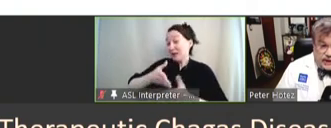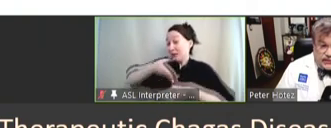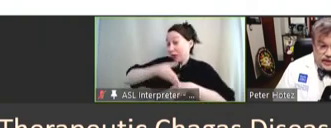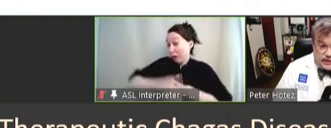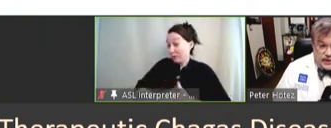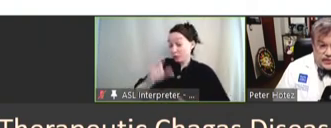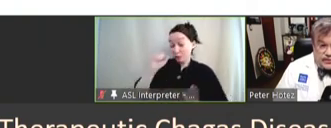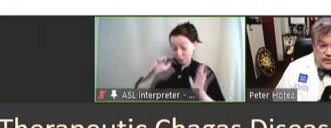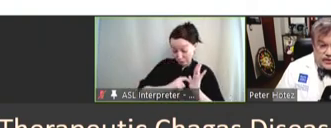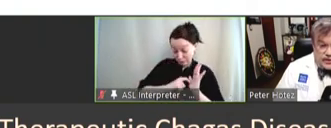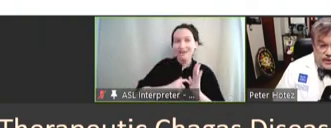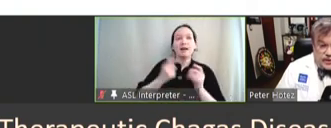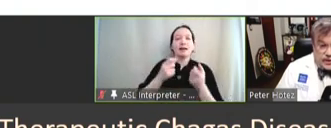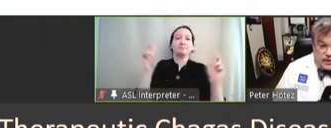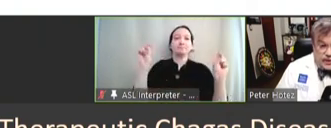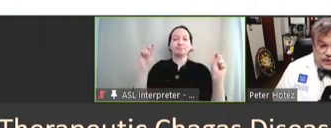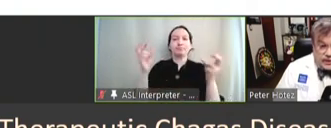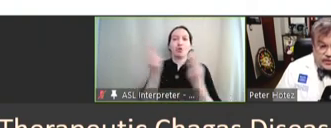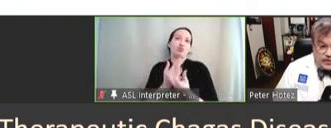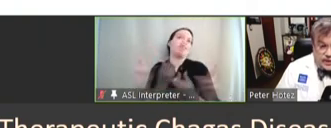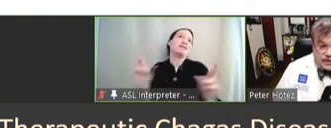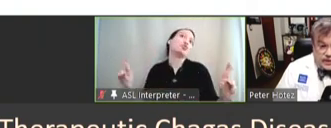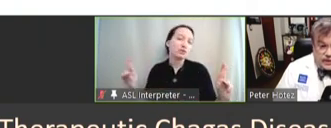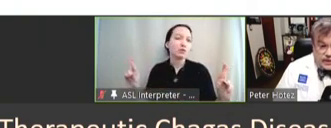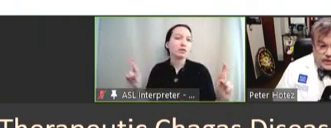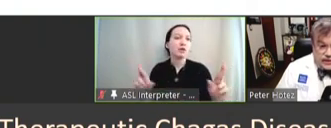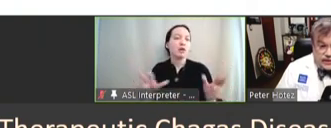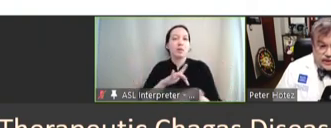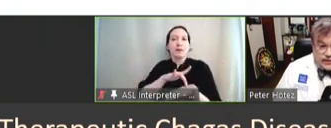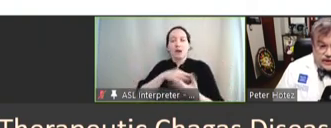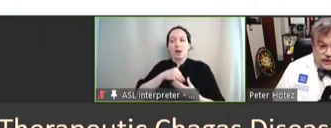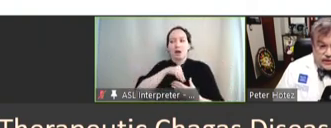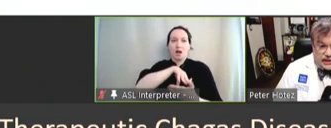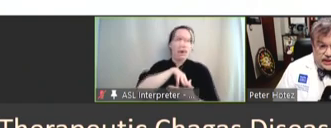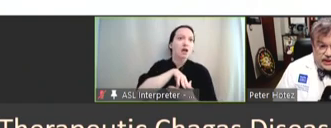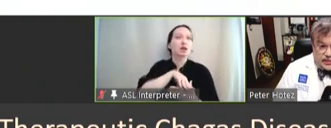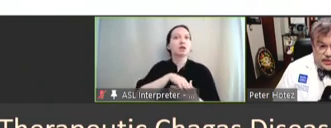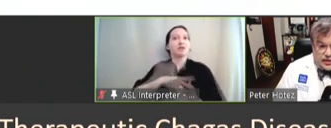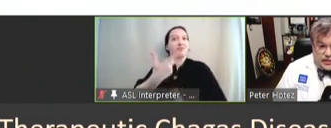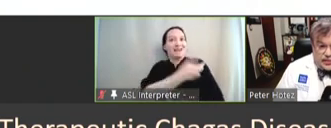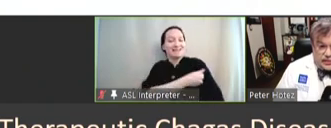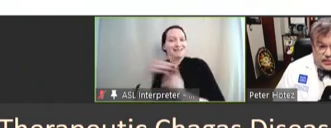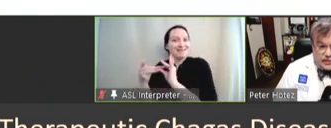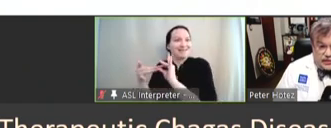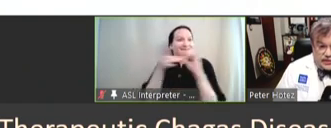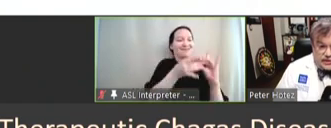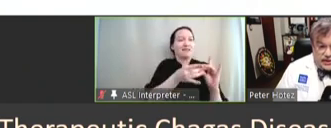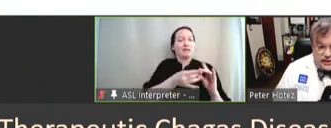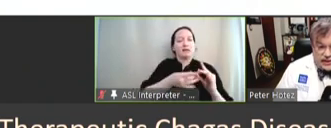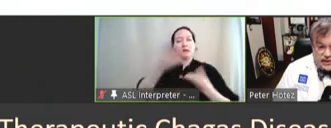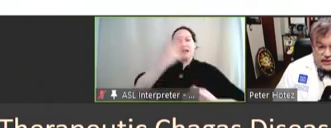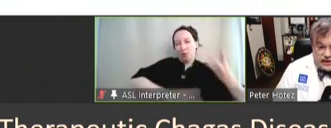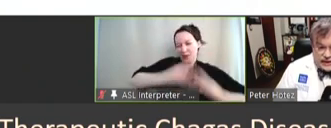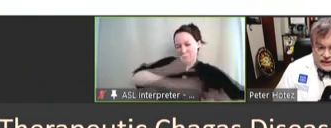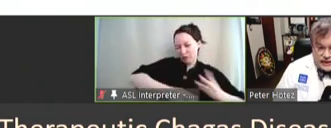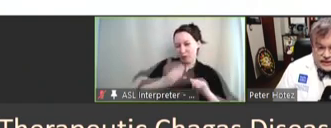kind of rescue the drug in a vaccine-linked chemotherapy approach. So, as you can see, these are not easy